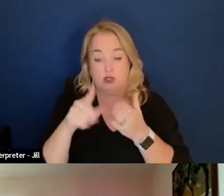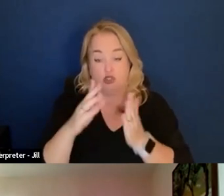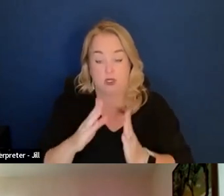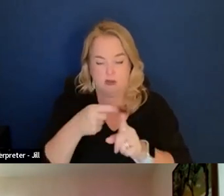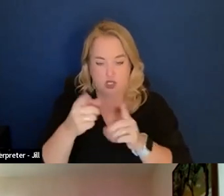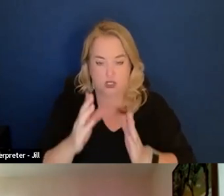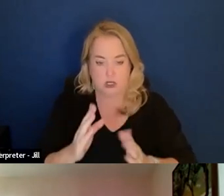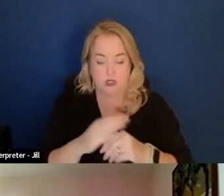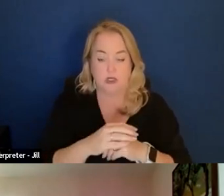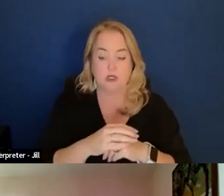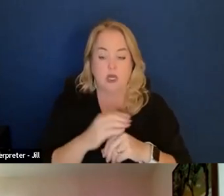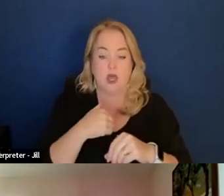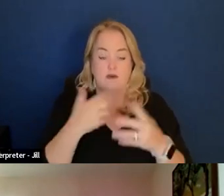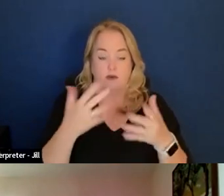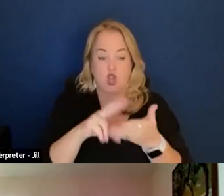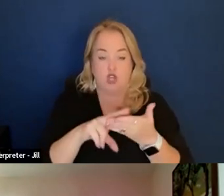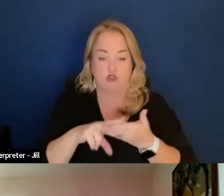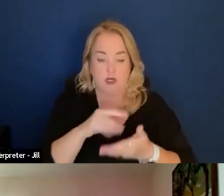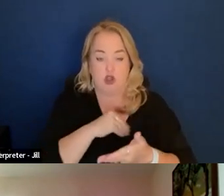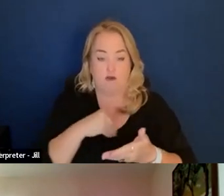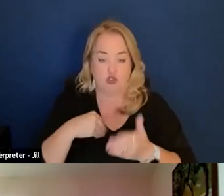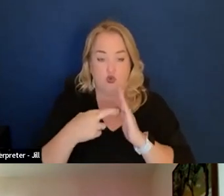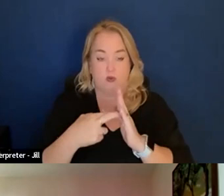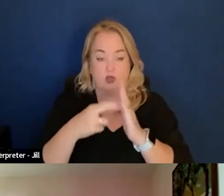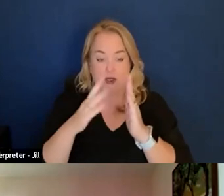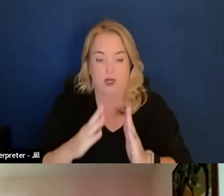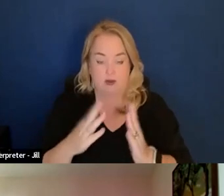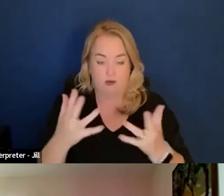I have been a contracting officer representative and what it means